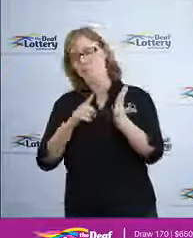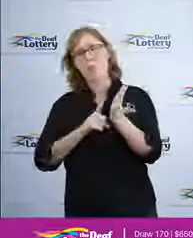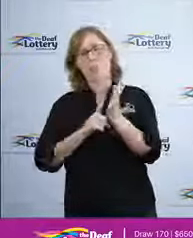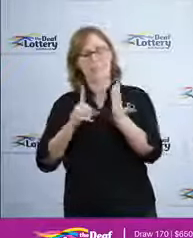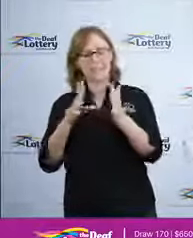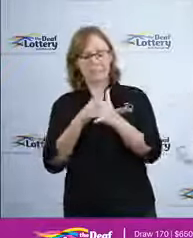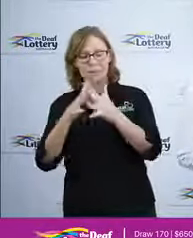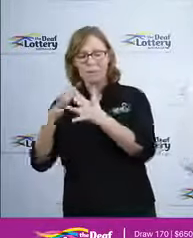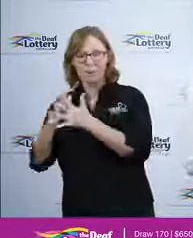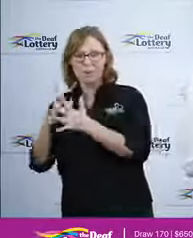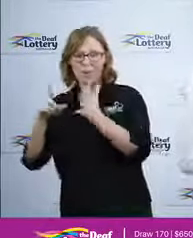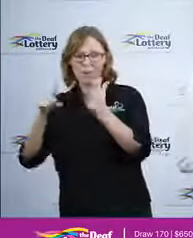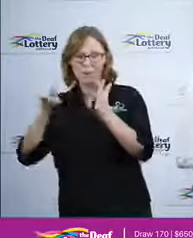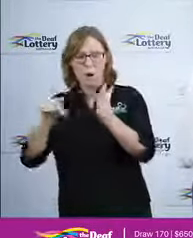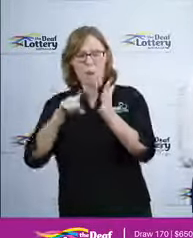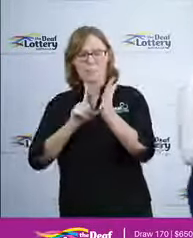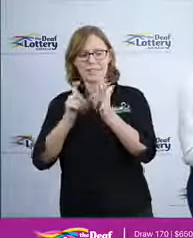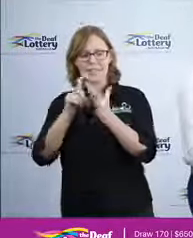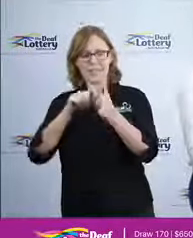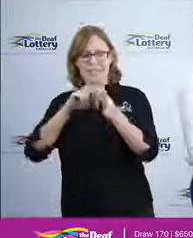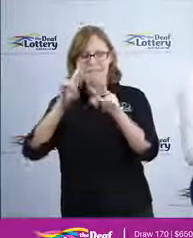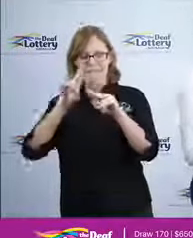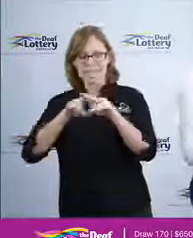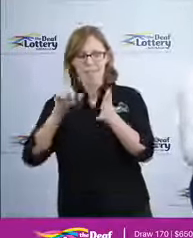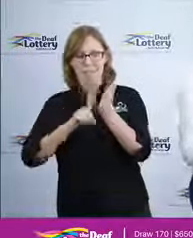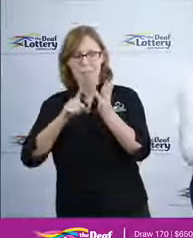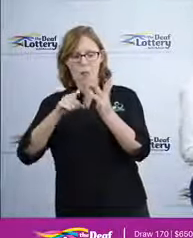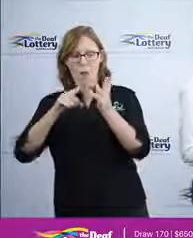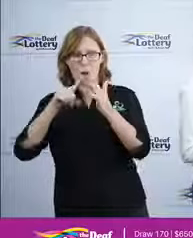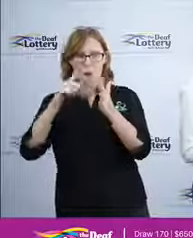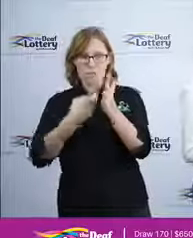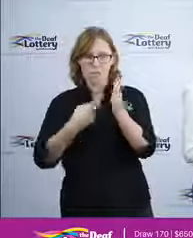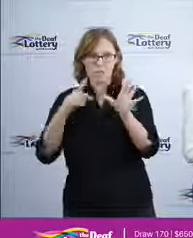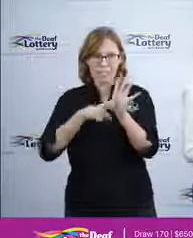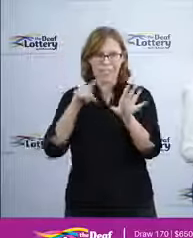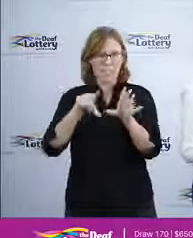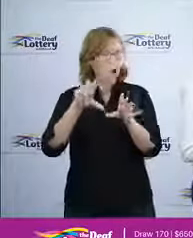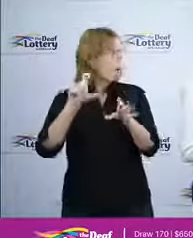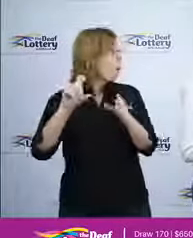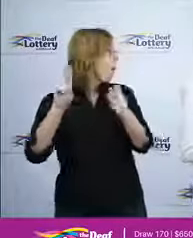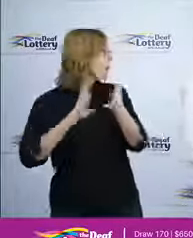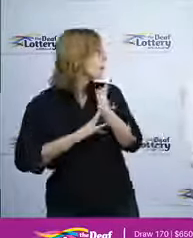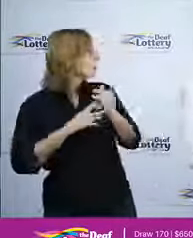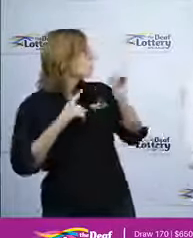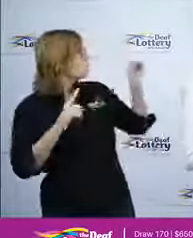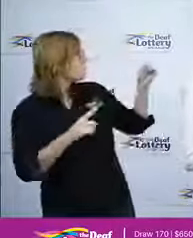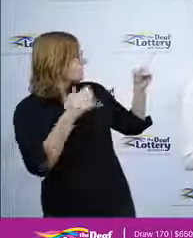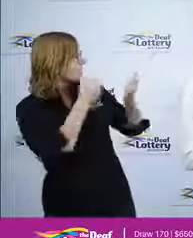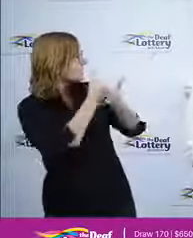Great and it looks like ticket number 1006747